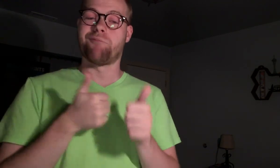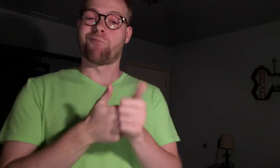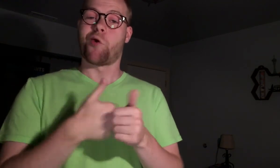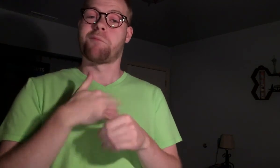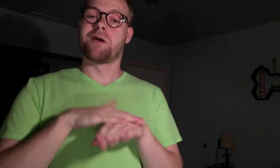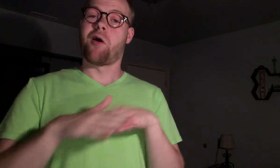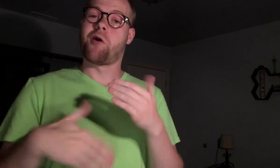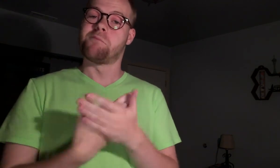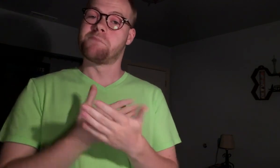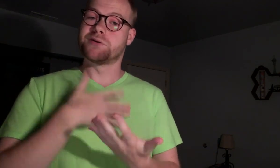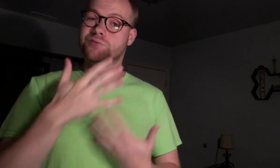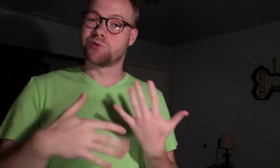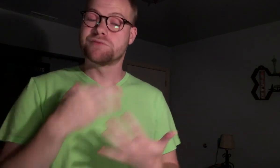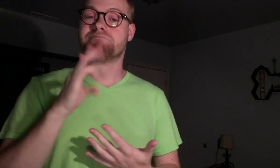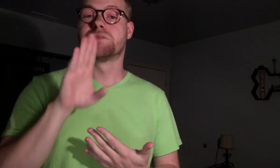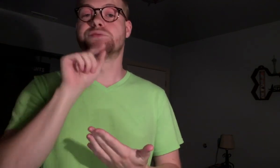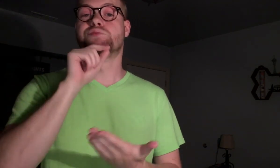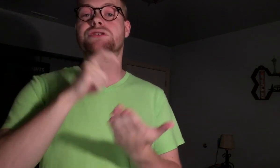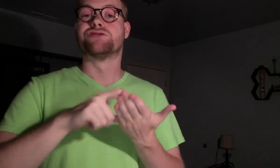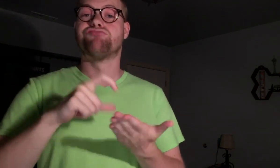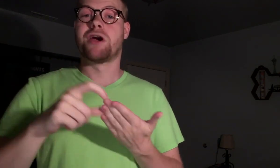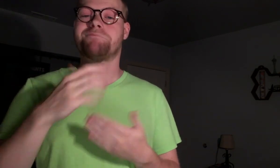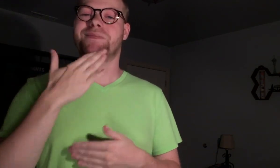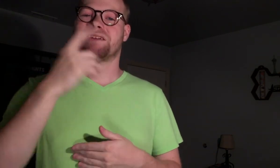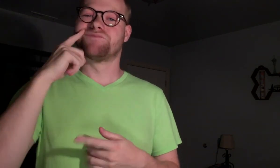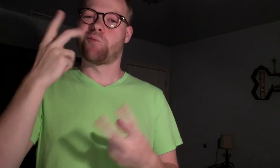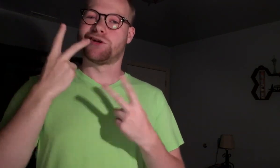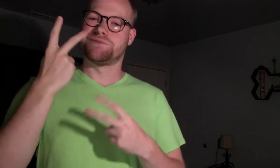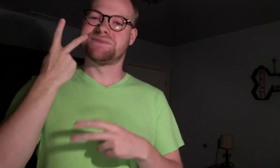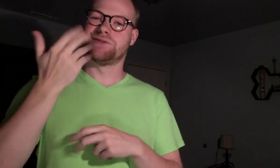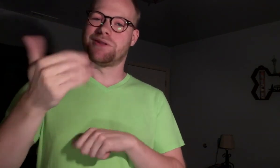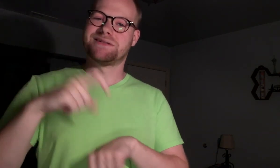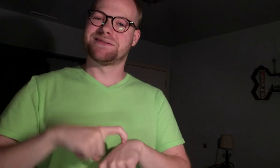Follow me on all my socials - Facebook, Twitter, Instagram. Thanks for watching, see you next time.